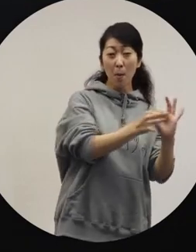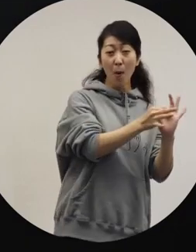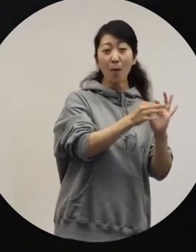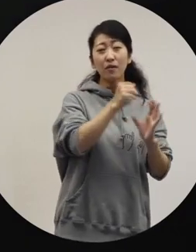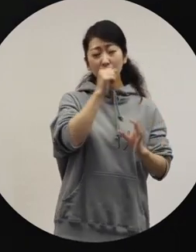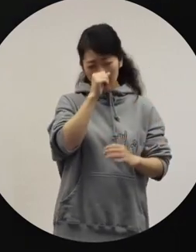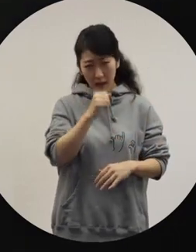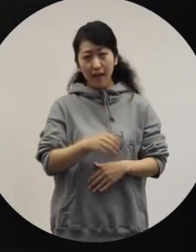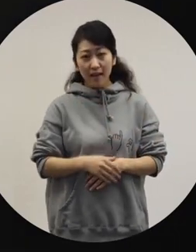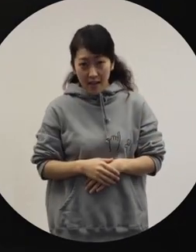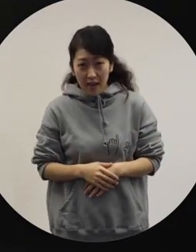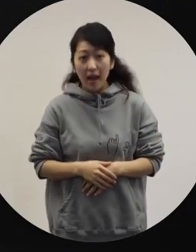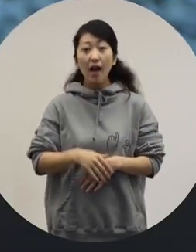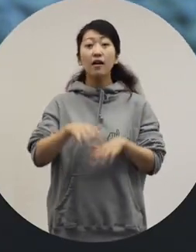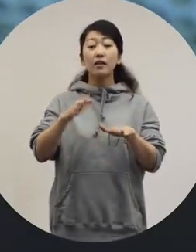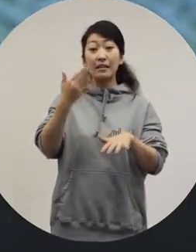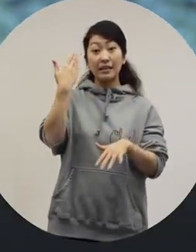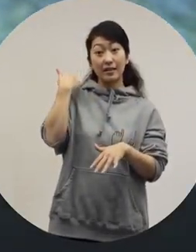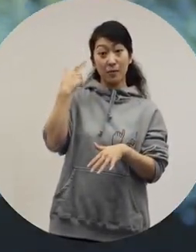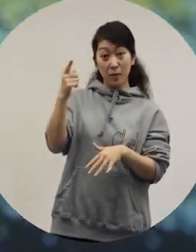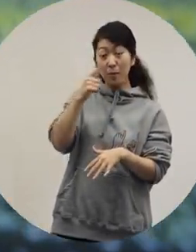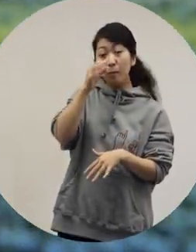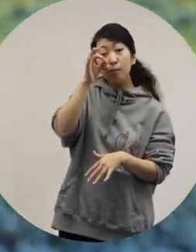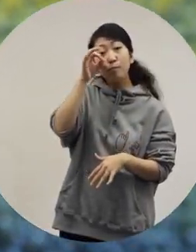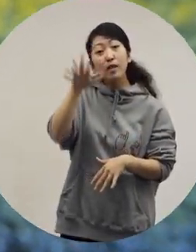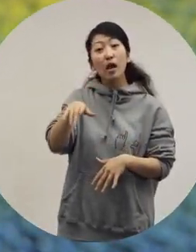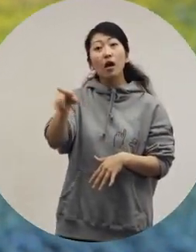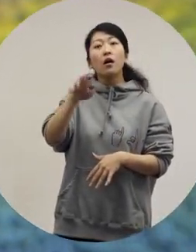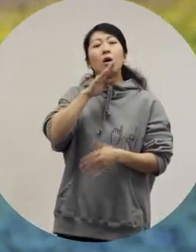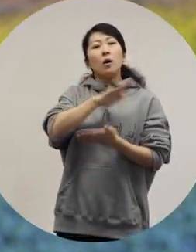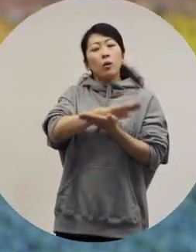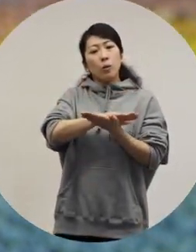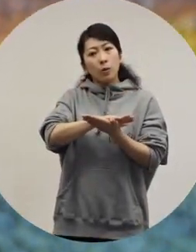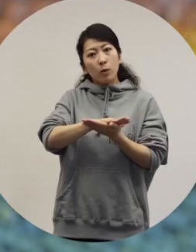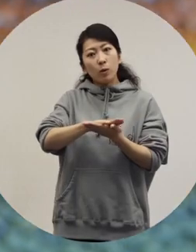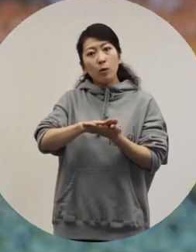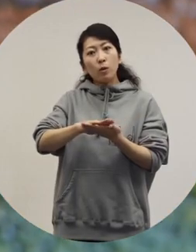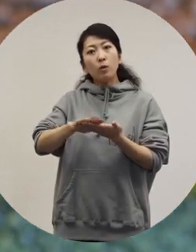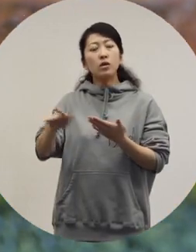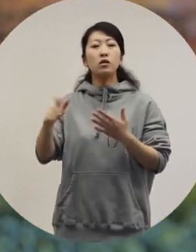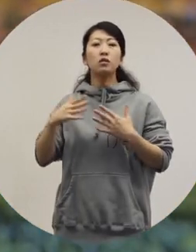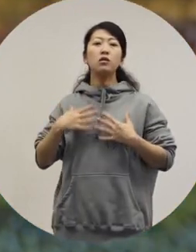So, I saw the show earlier and it was so beautiful.